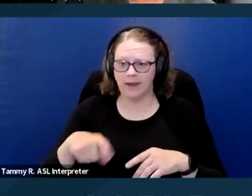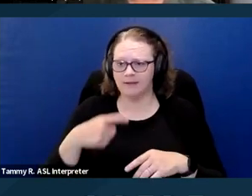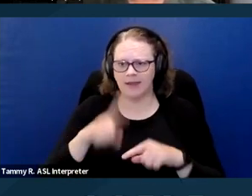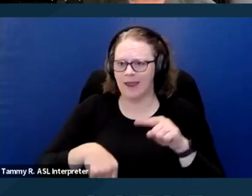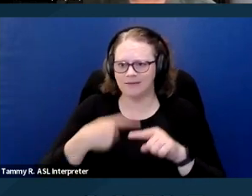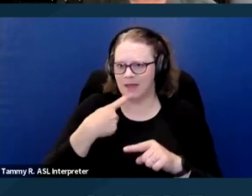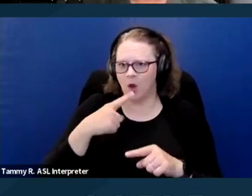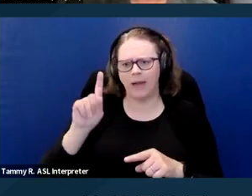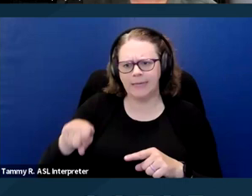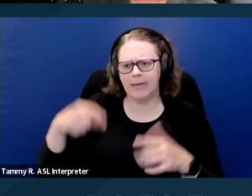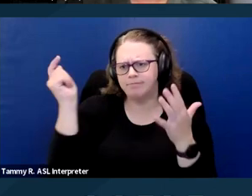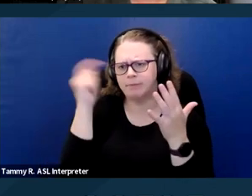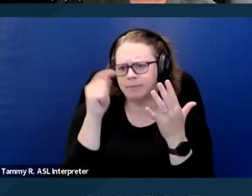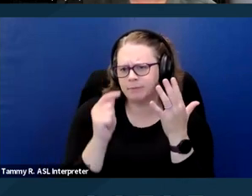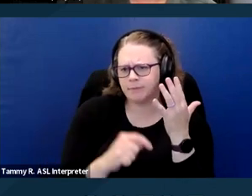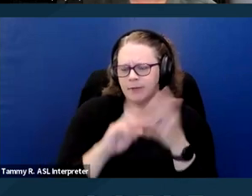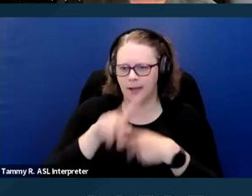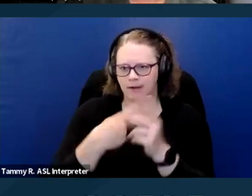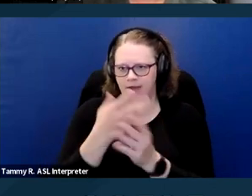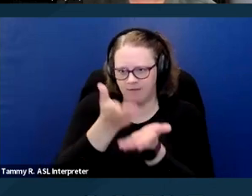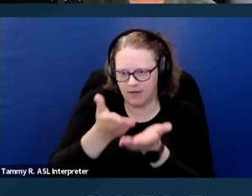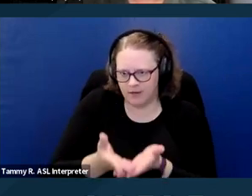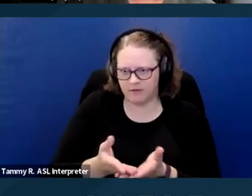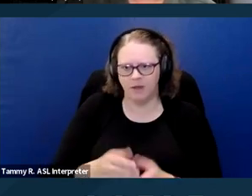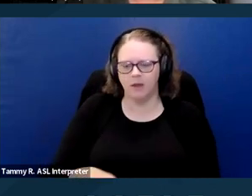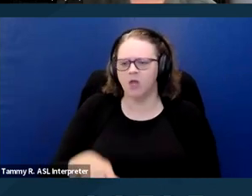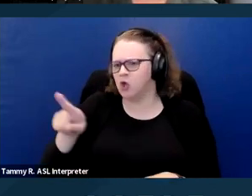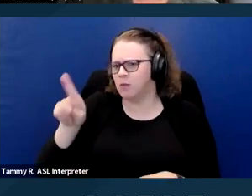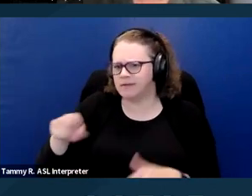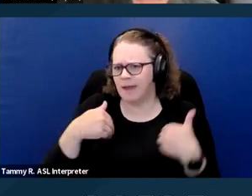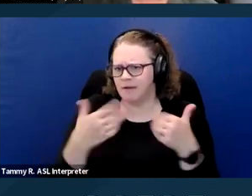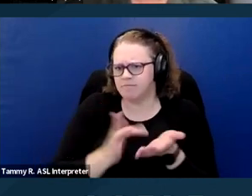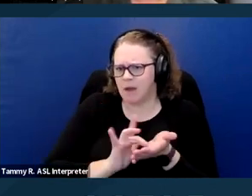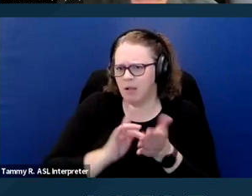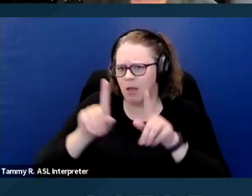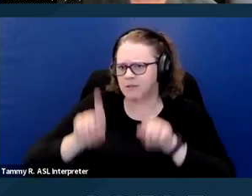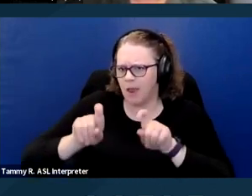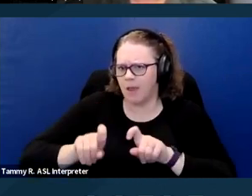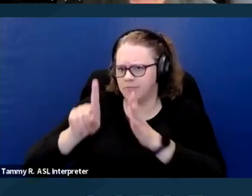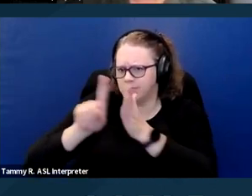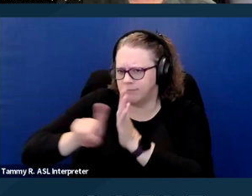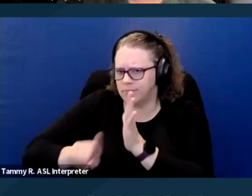Medical exams cannot be required. Also, if the housing provider believes that the request